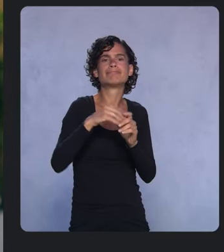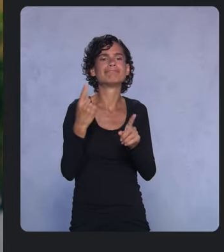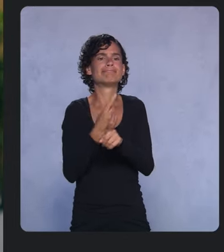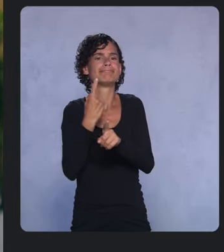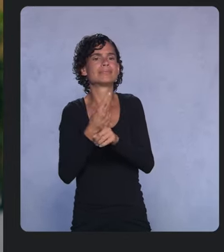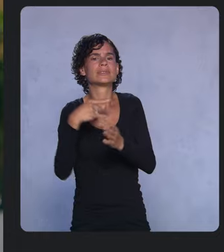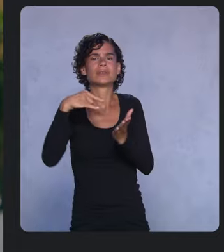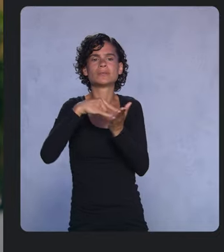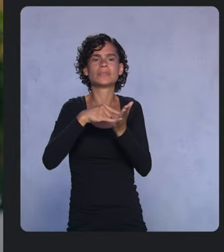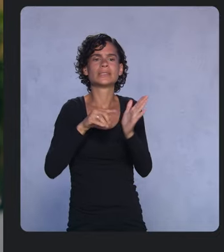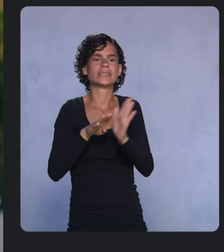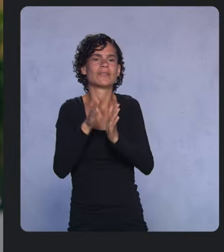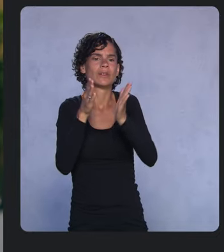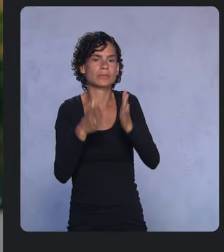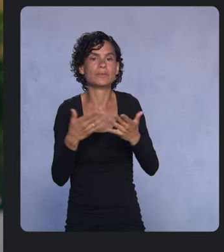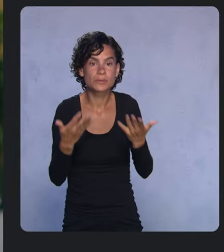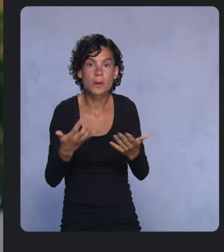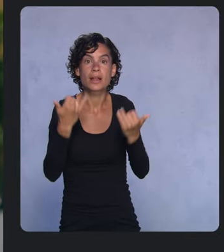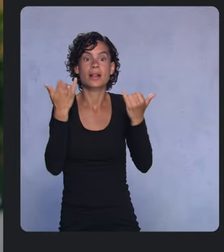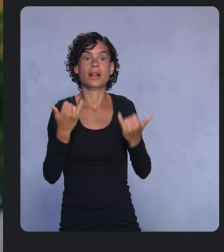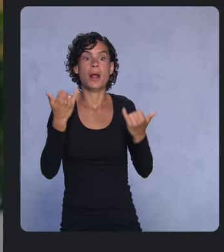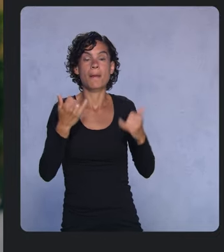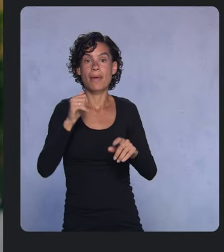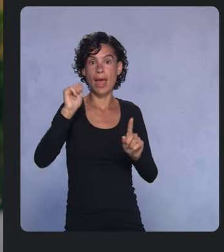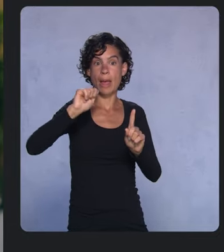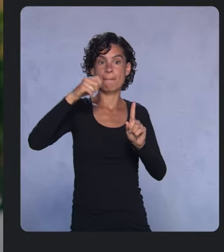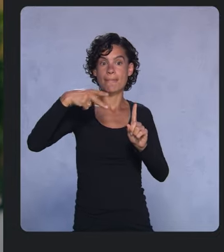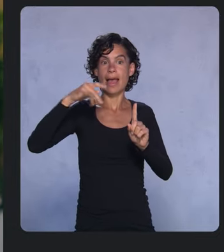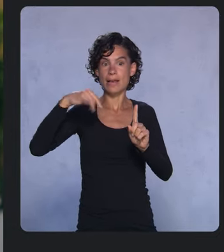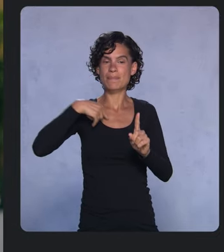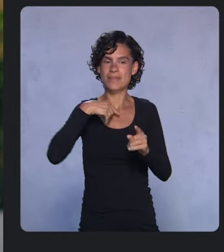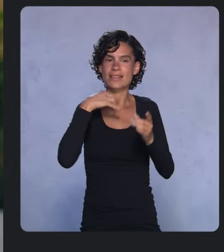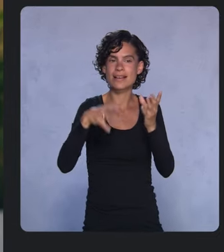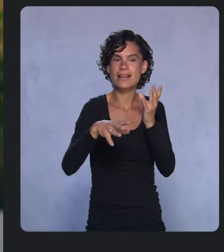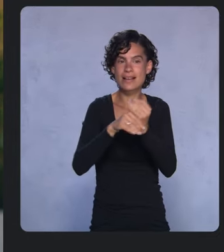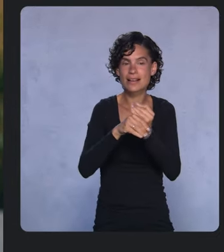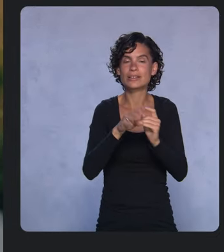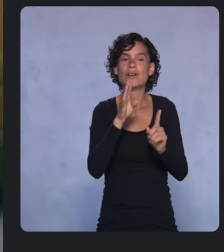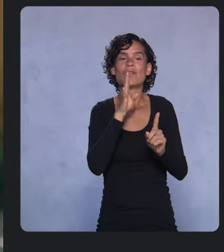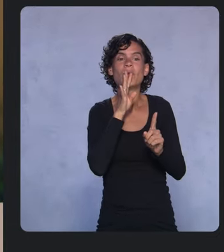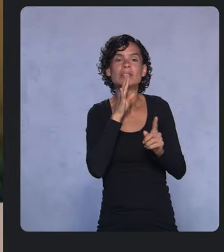So using existing Android APIs, we’re bringing voice interaction right into Android Studio.